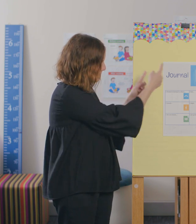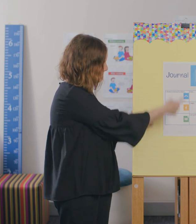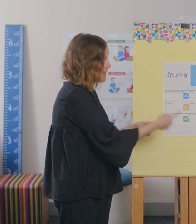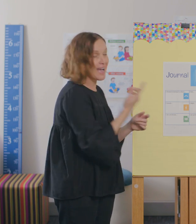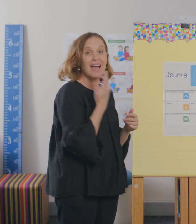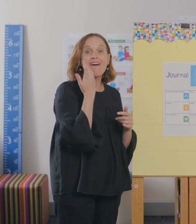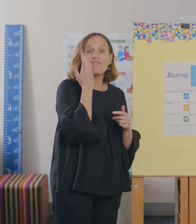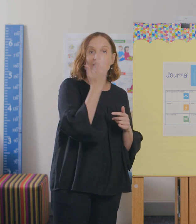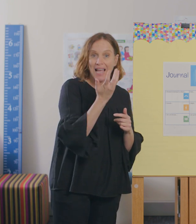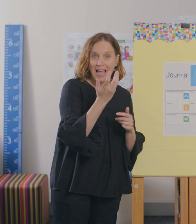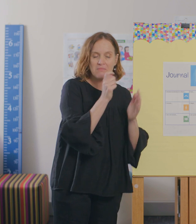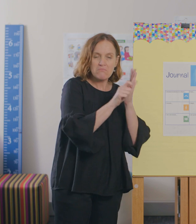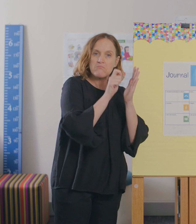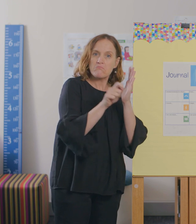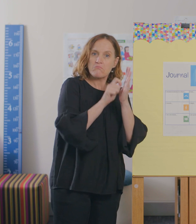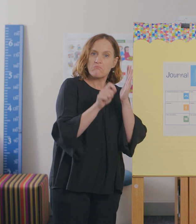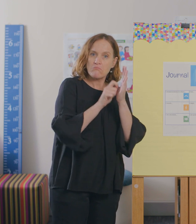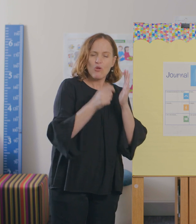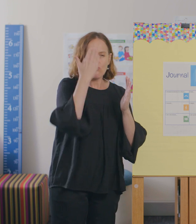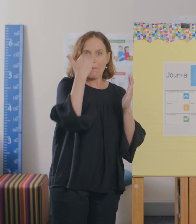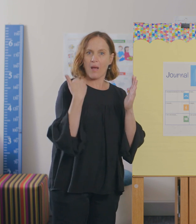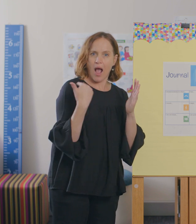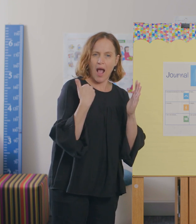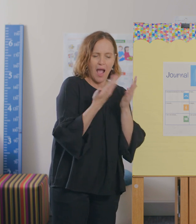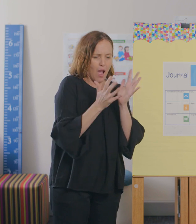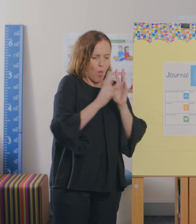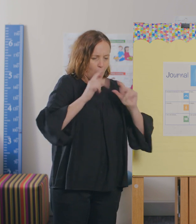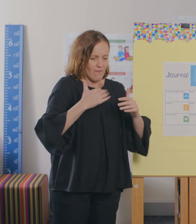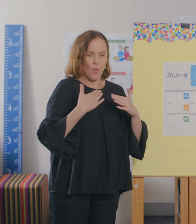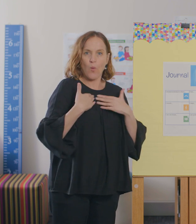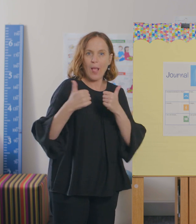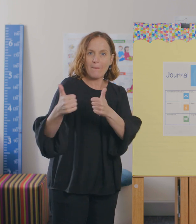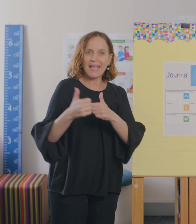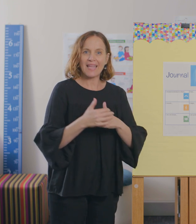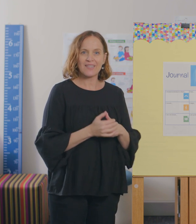It will help remind you of what you can do to look after your wellbeing.